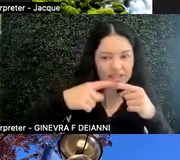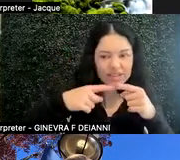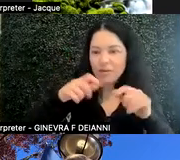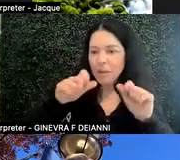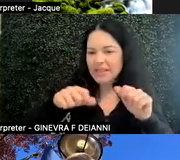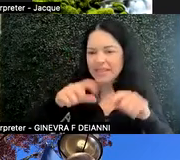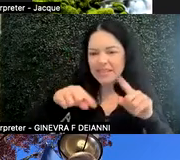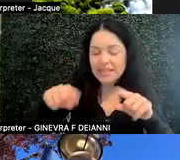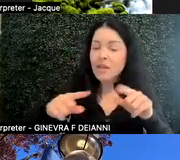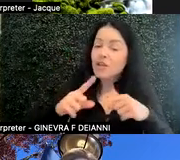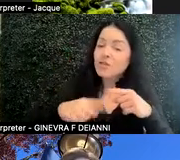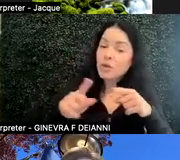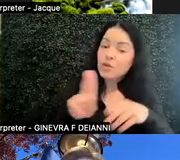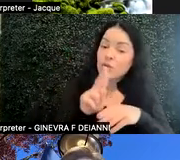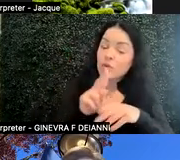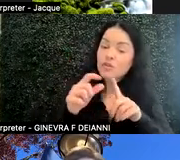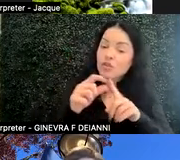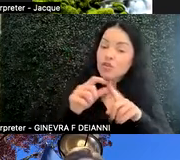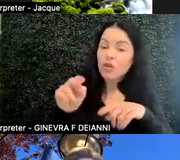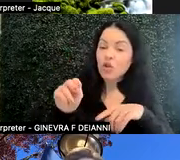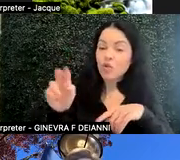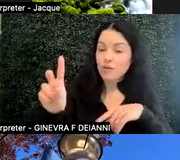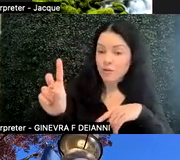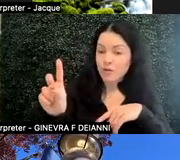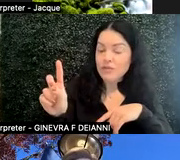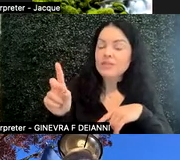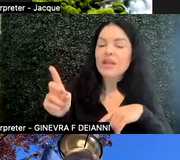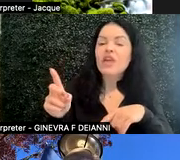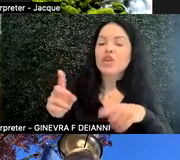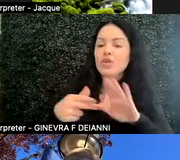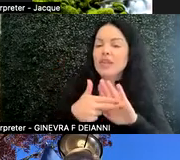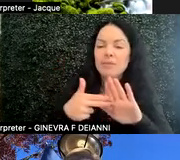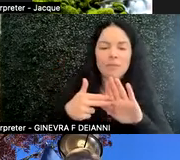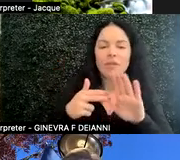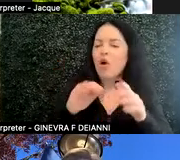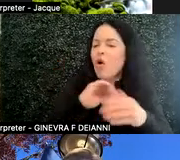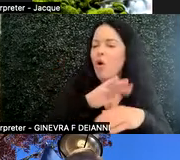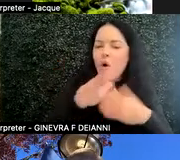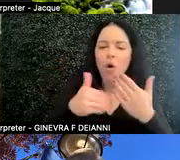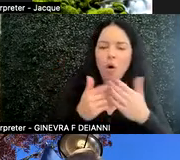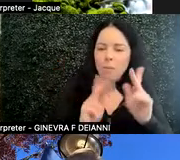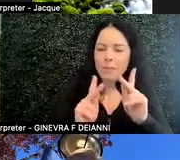So when you use the term neurodiverse, you are referring to all people. You are not referring to disabled people,